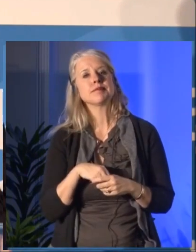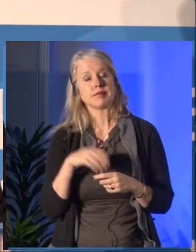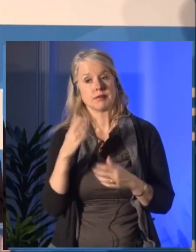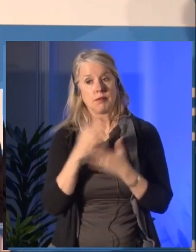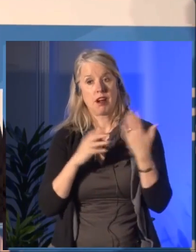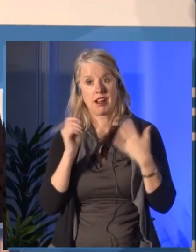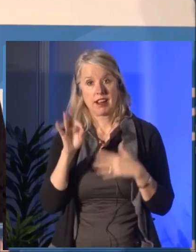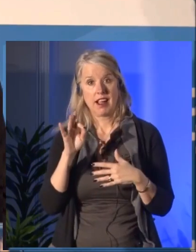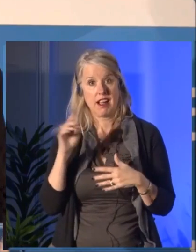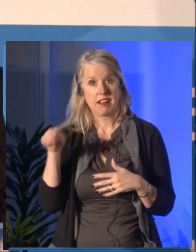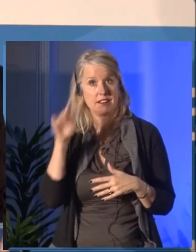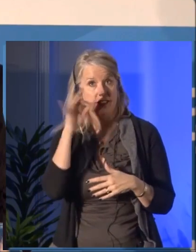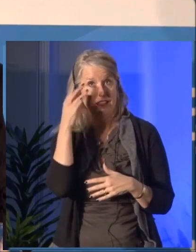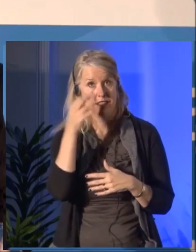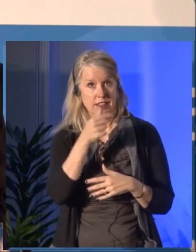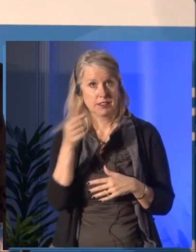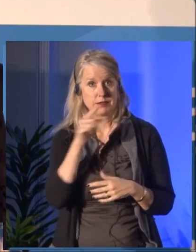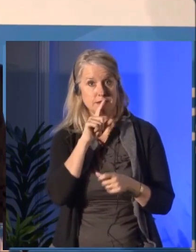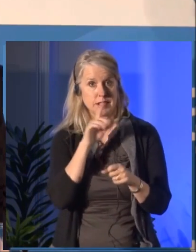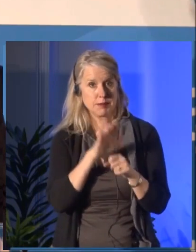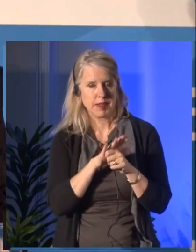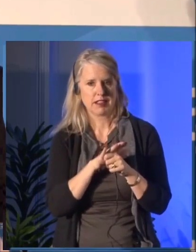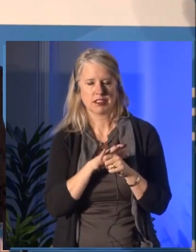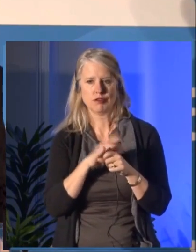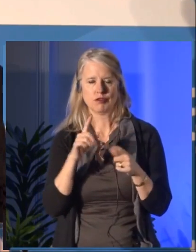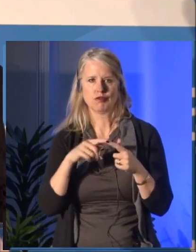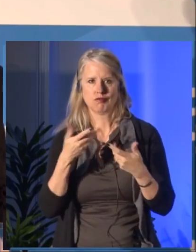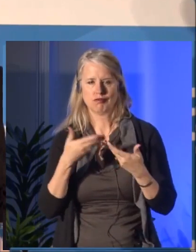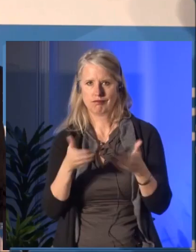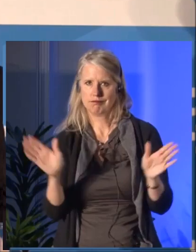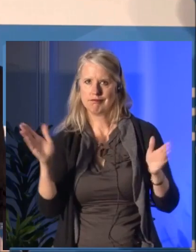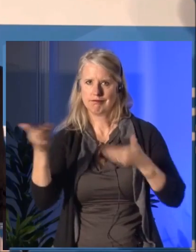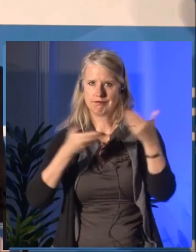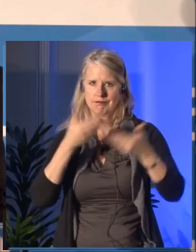Through this we funded over 40 organizations across the country